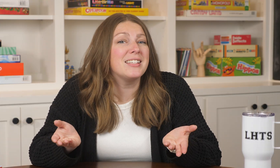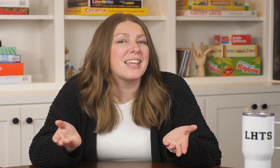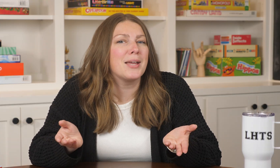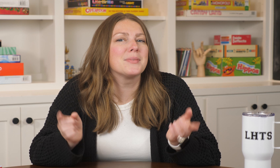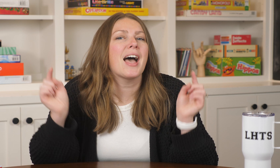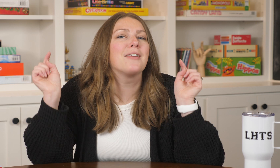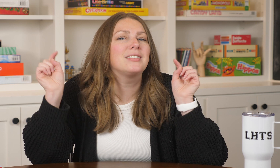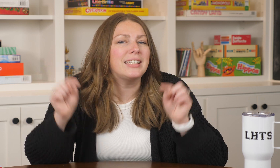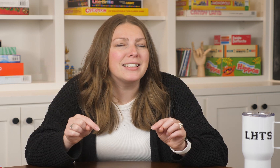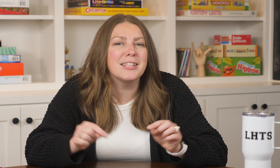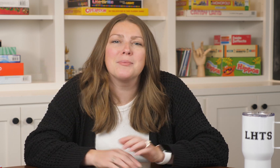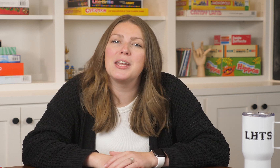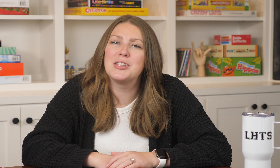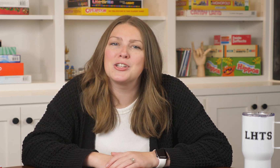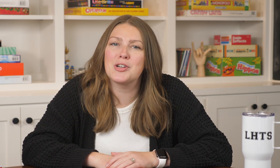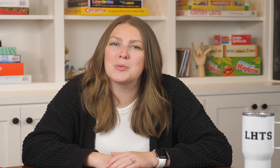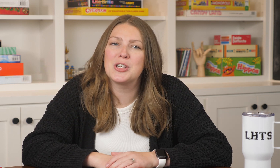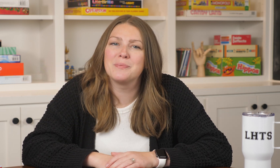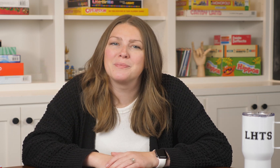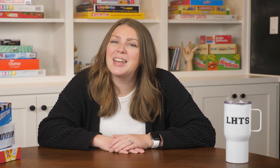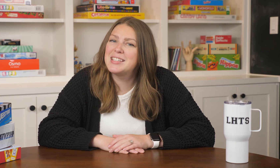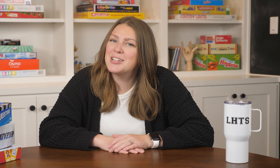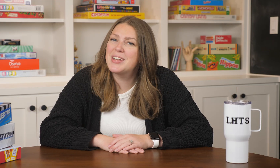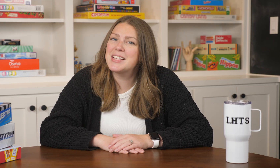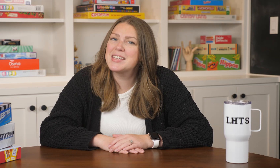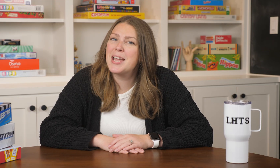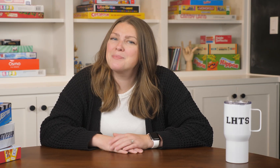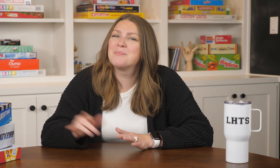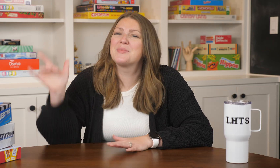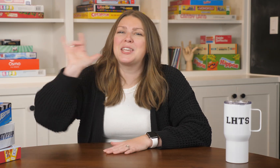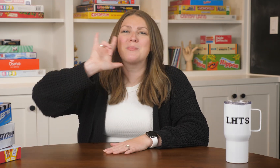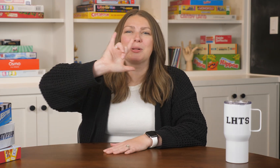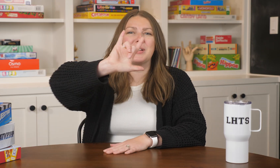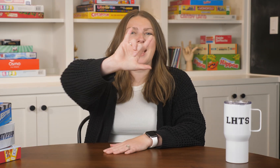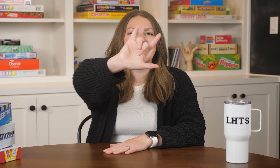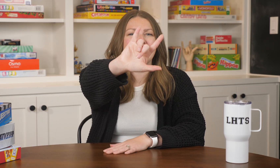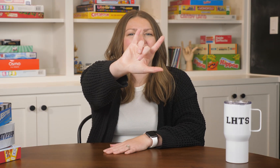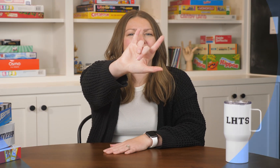these games I've linked them in the description. And until next time keep Learning How To Sign!